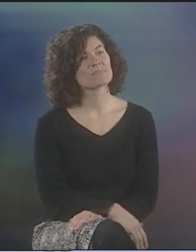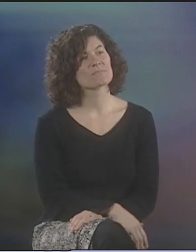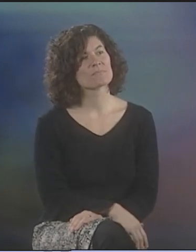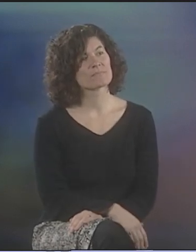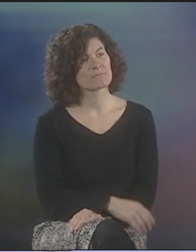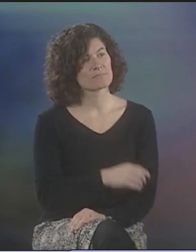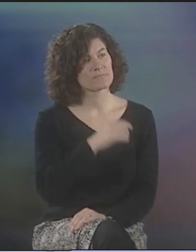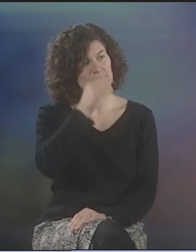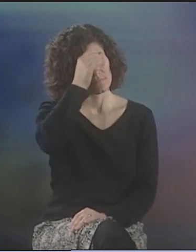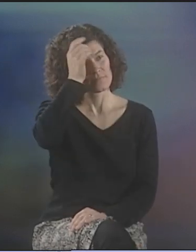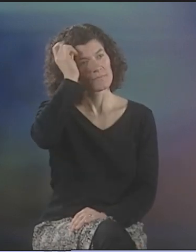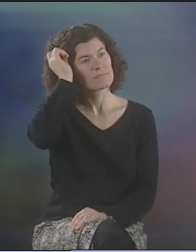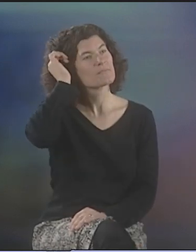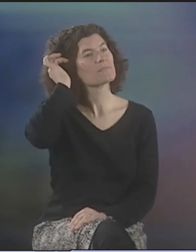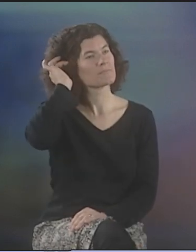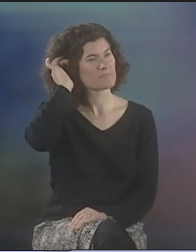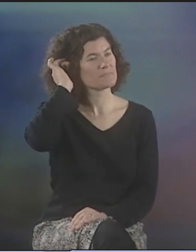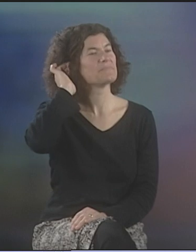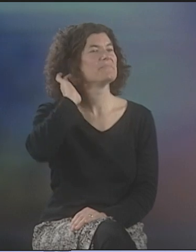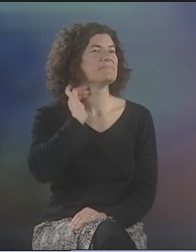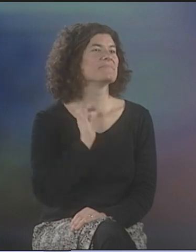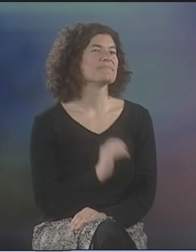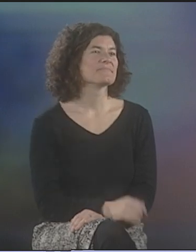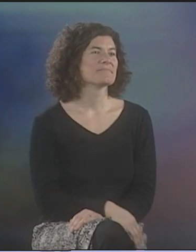WHO WOULD COME TO THE PERFORMANCES THAT WE WERE DOING AT THE TIME.